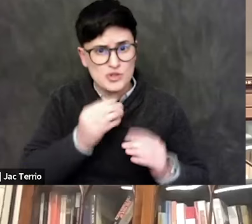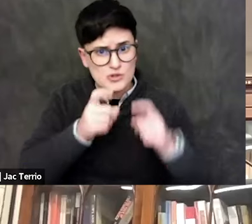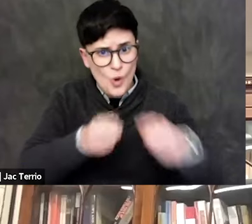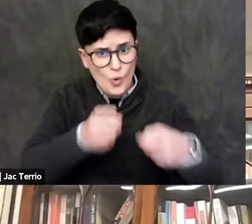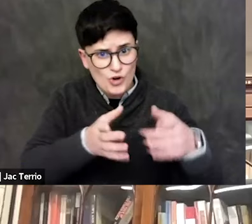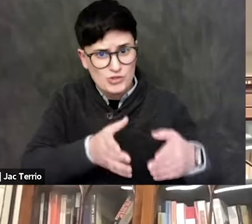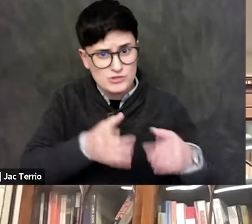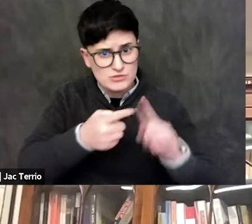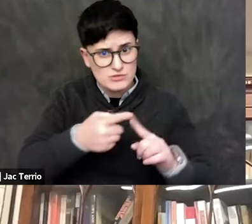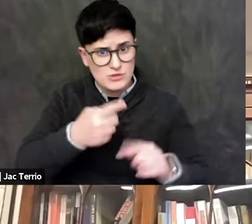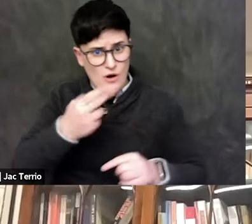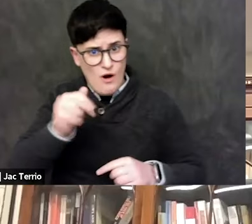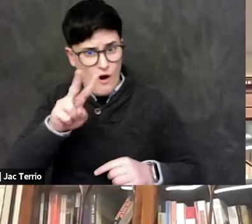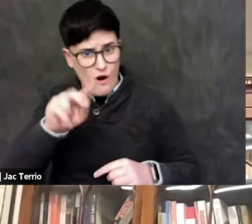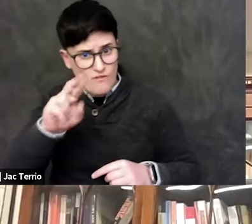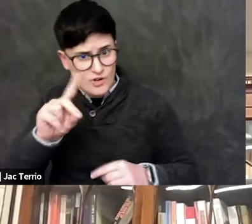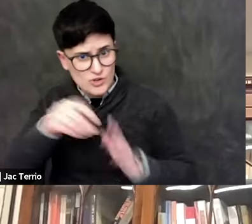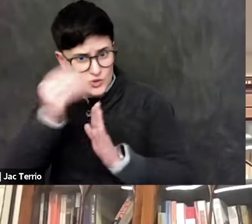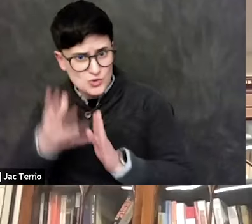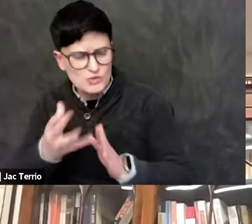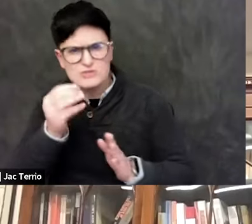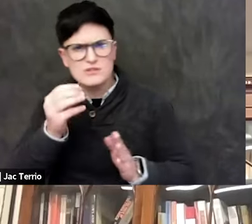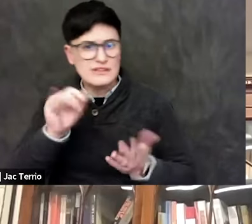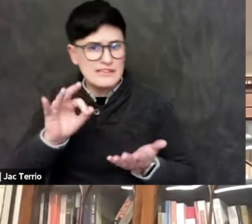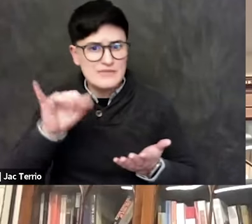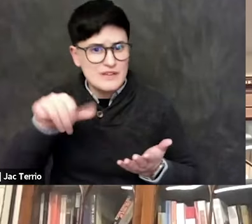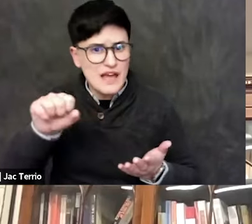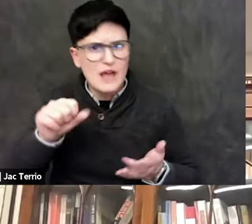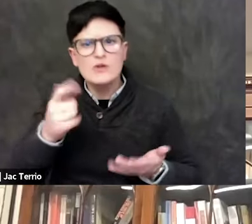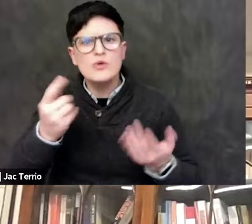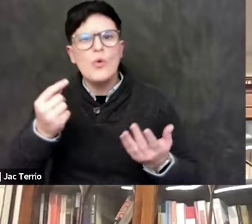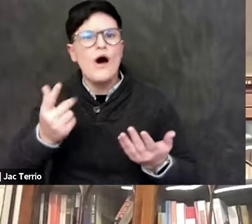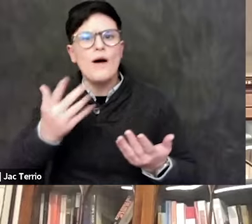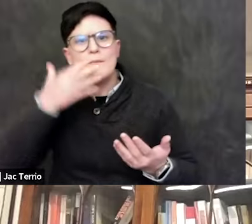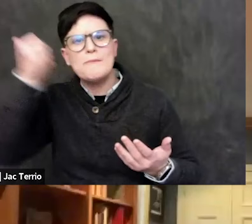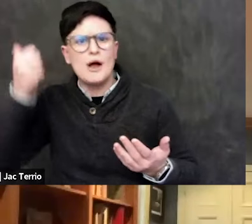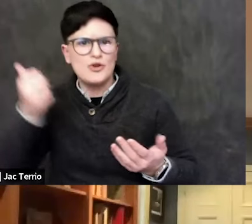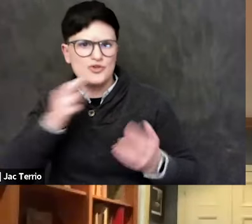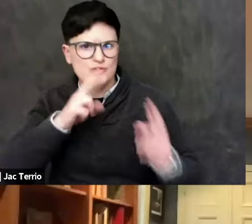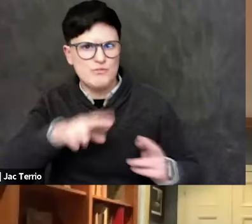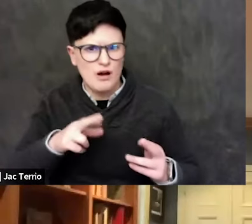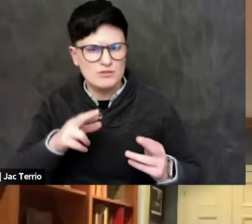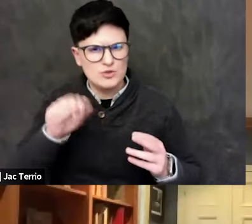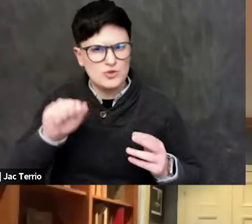And if so, what would've been a better response? Yeah, I think it was pretty awful.